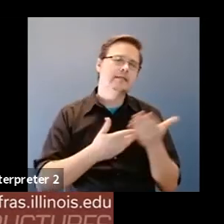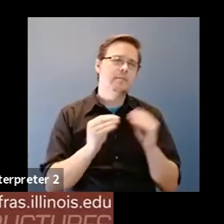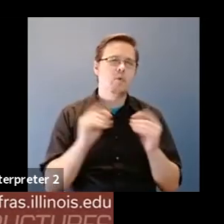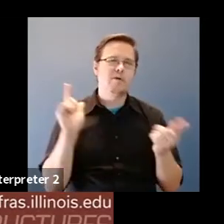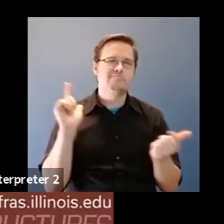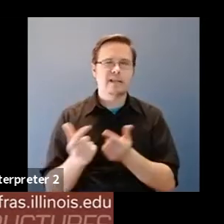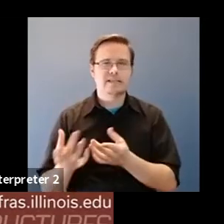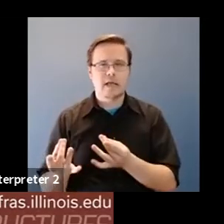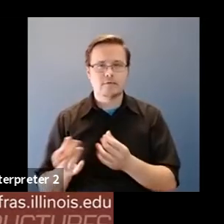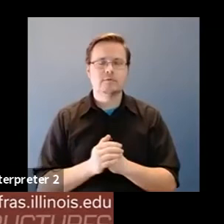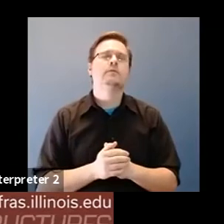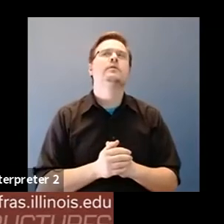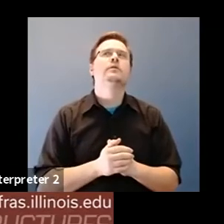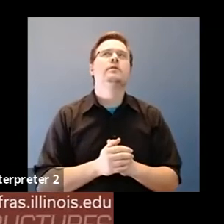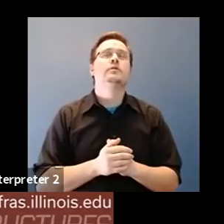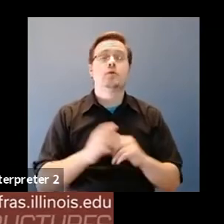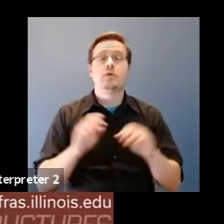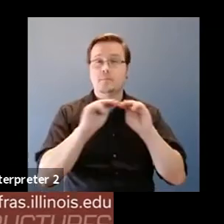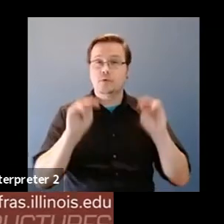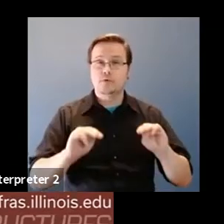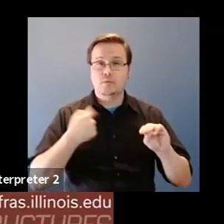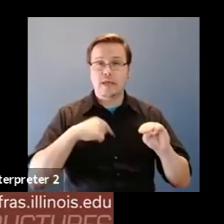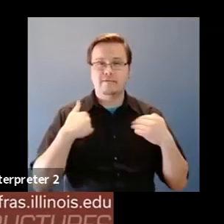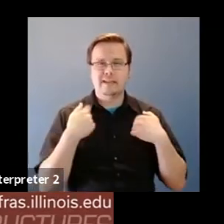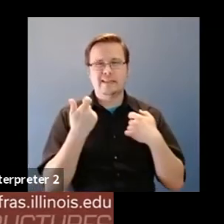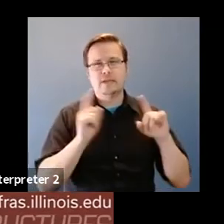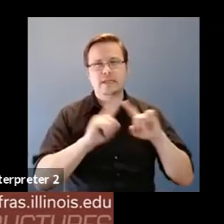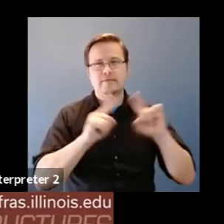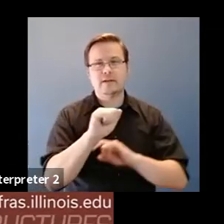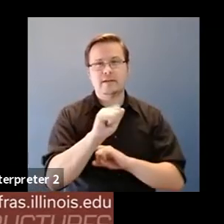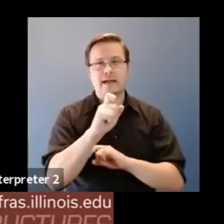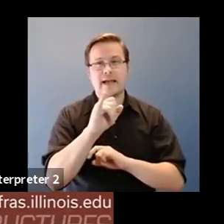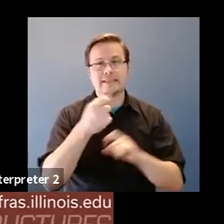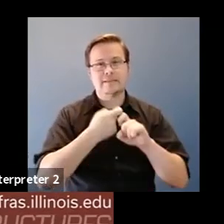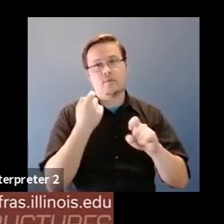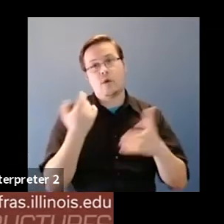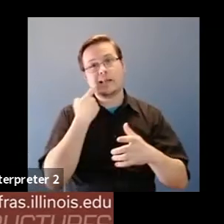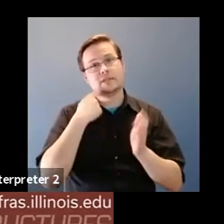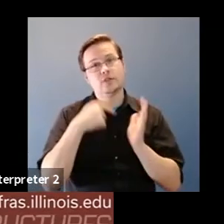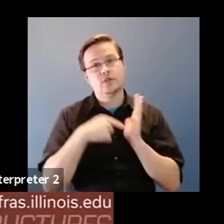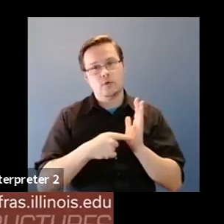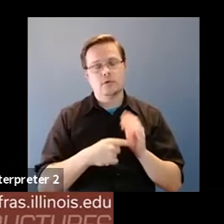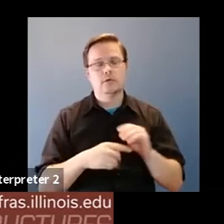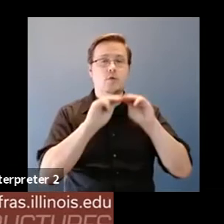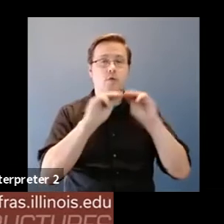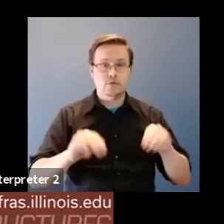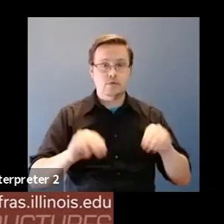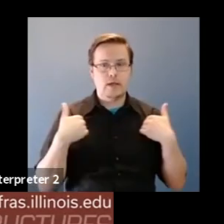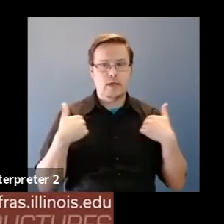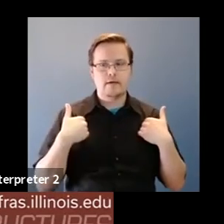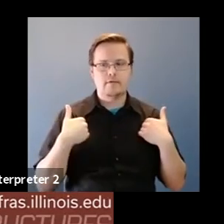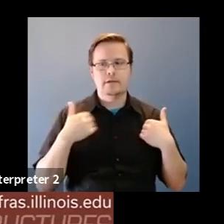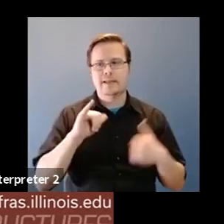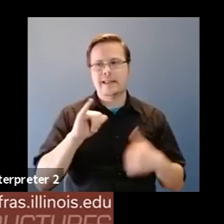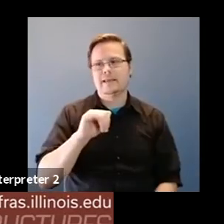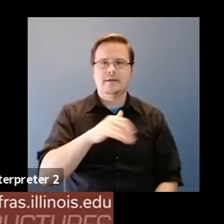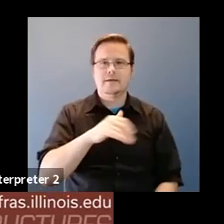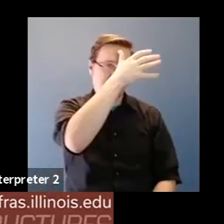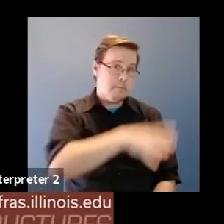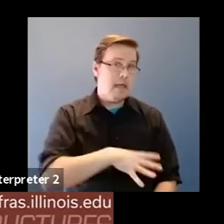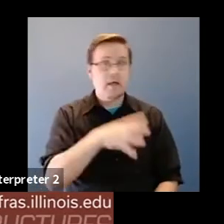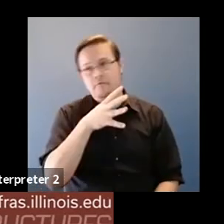Fernanda Viegas: At the museum, we had slightly different axes than what I just showed here so, for instance at the museum, we had, I think we had male or female, some something like that.